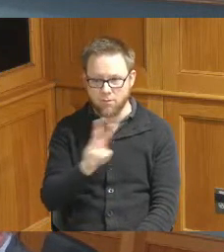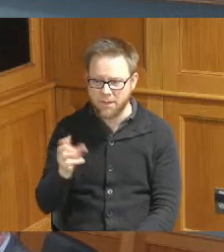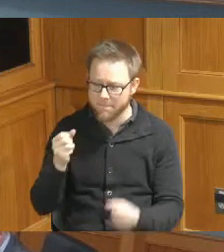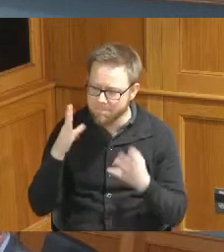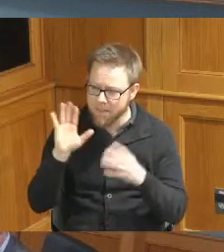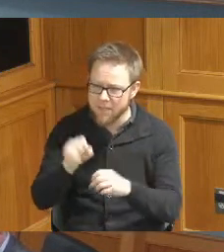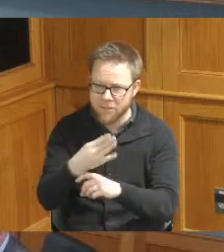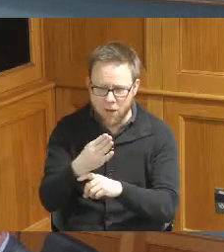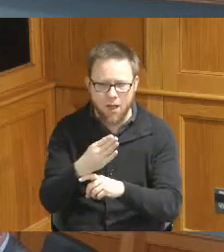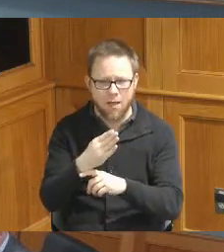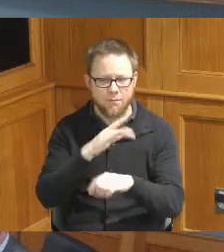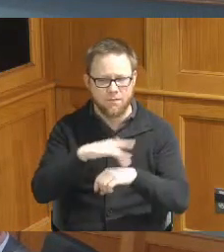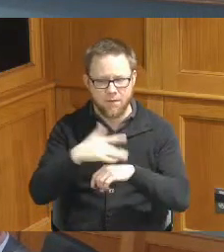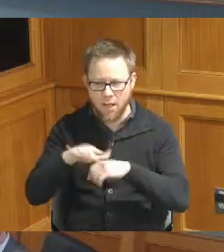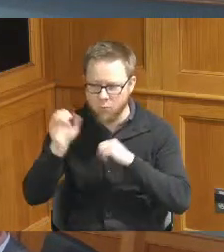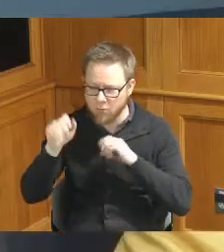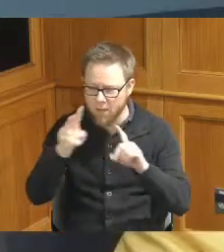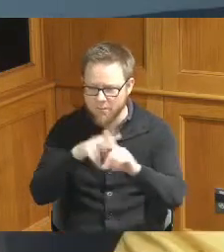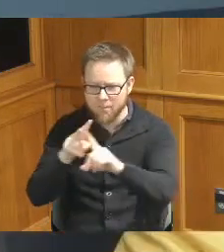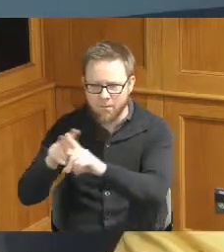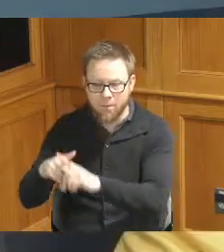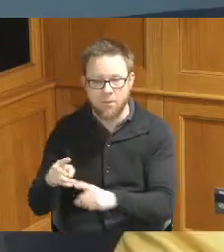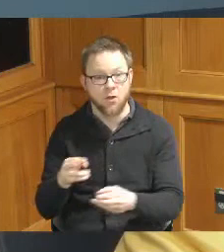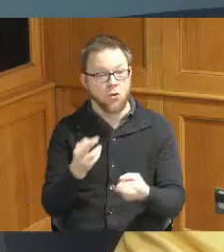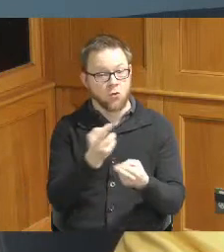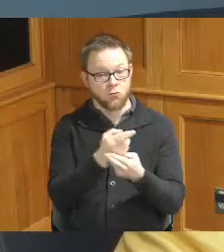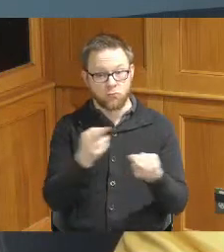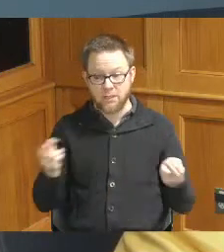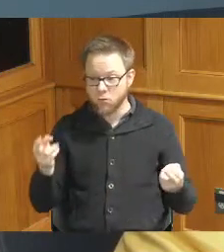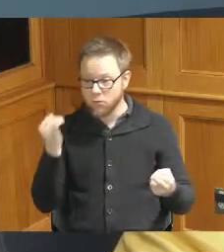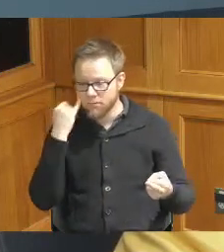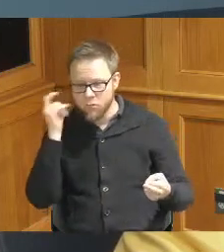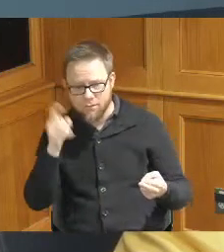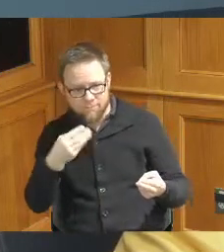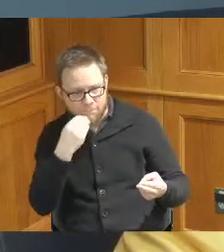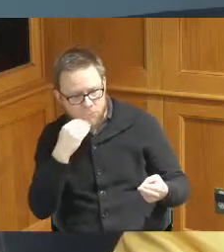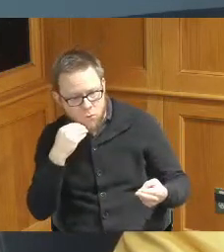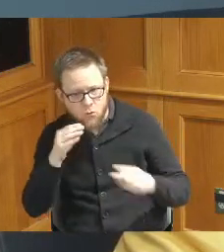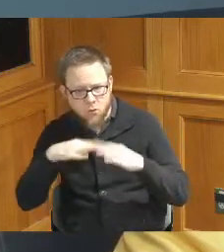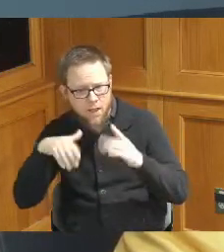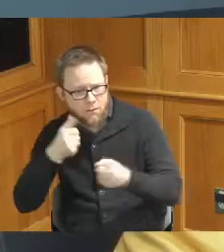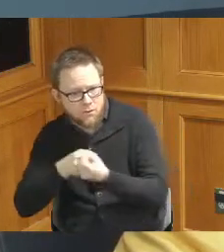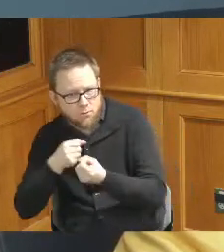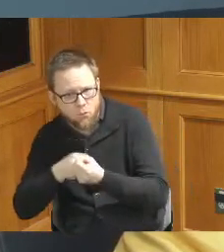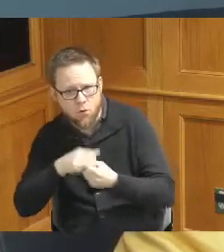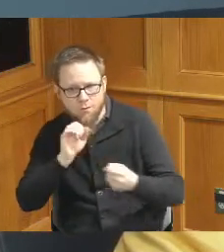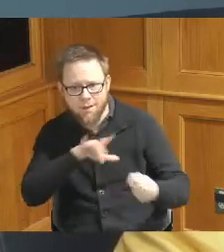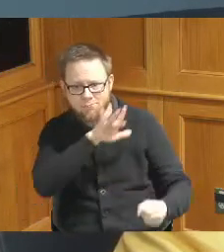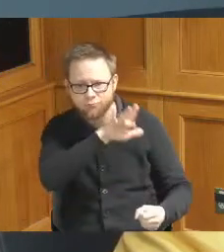open we have resources on there if you're in need for food or housing and also some really